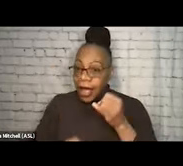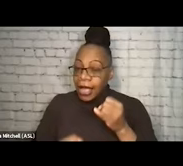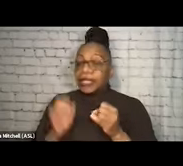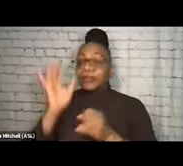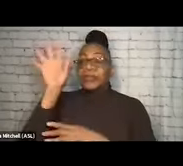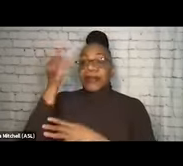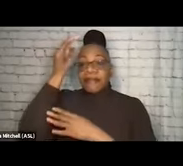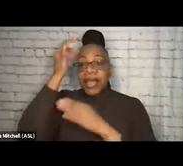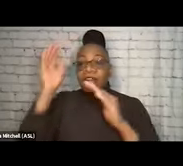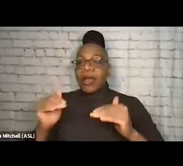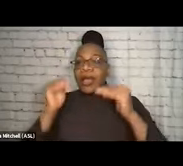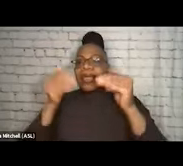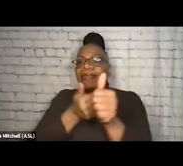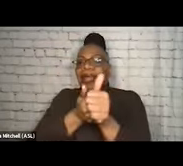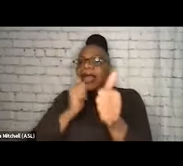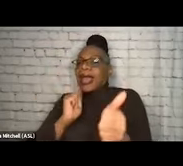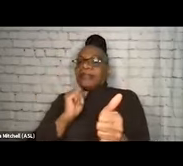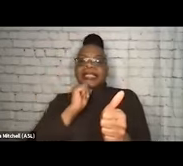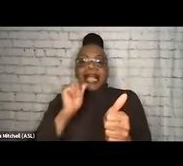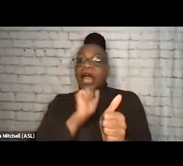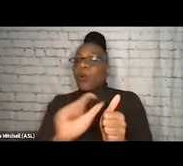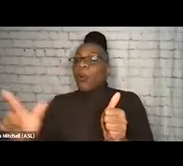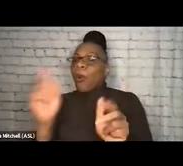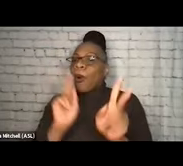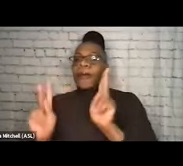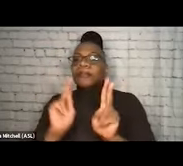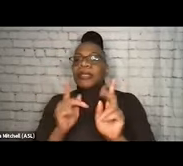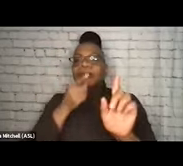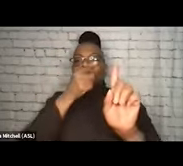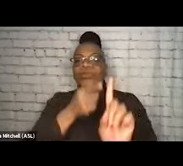that abstinence isn't everyone's goal, and recovery is person-defined.